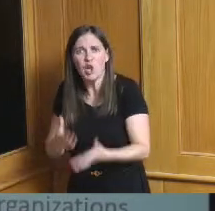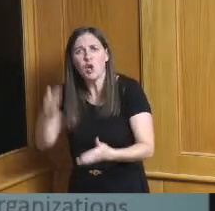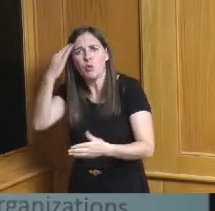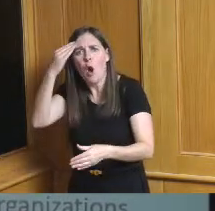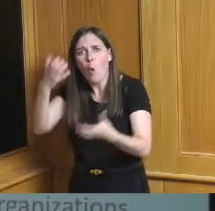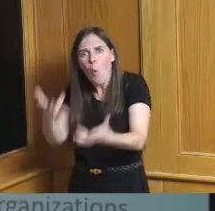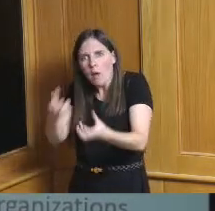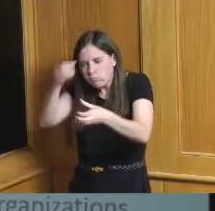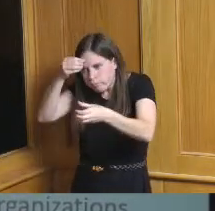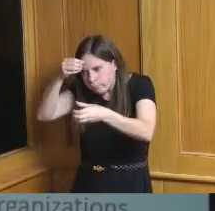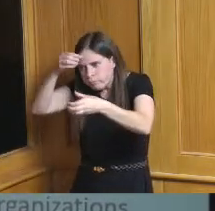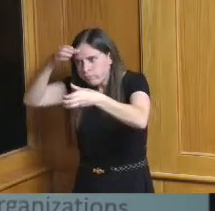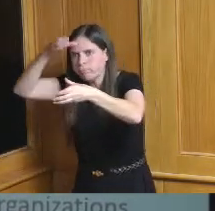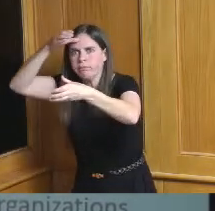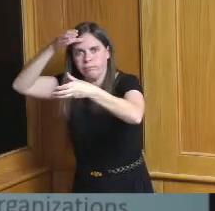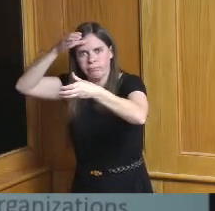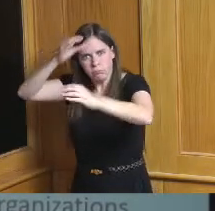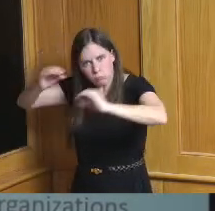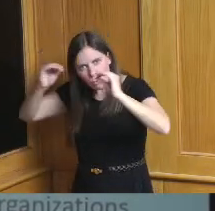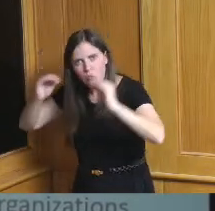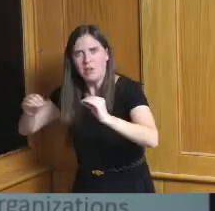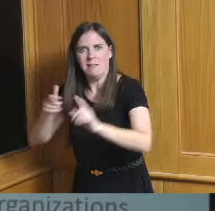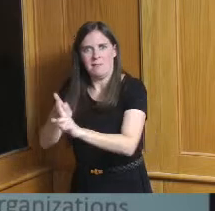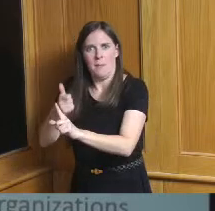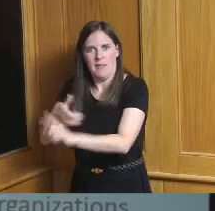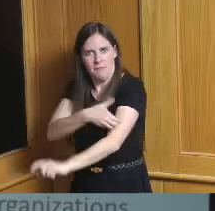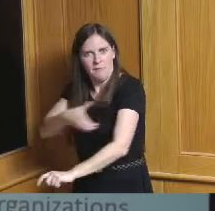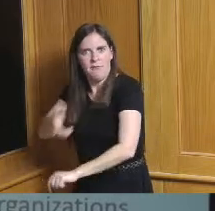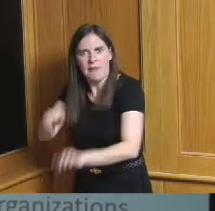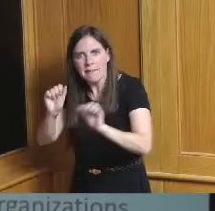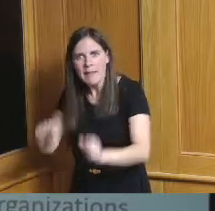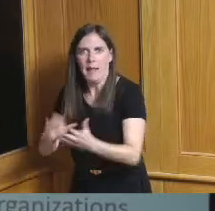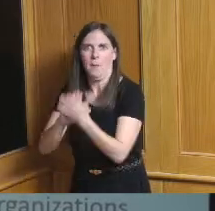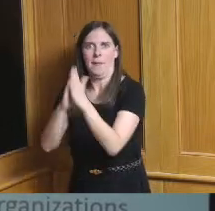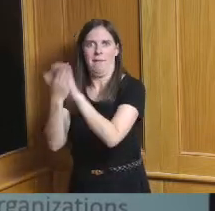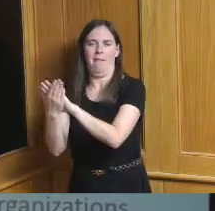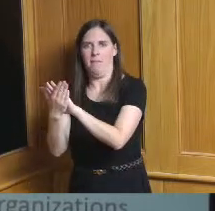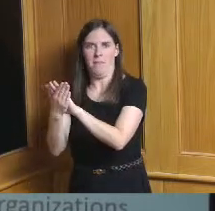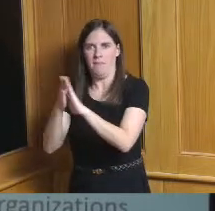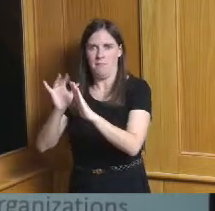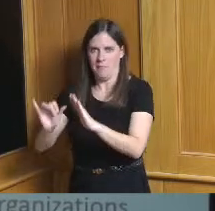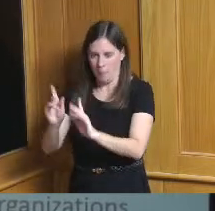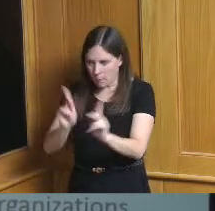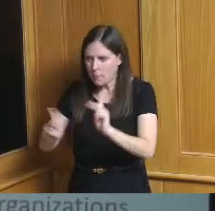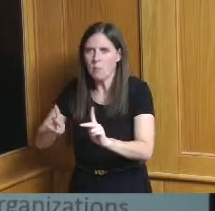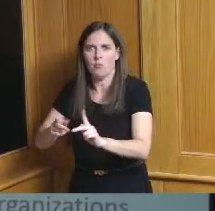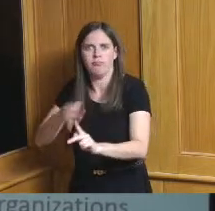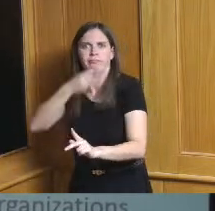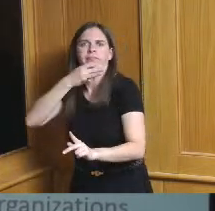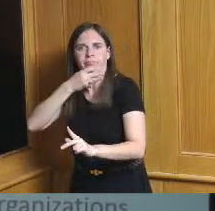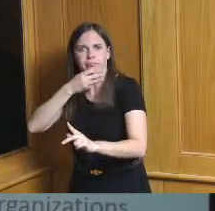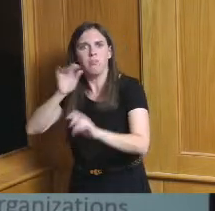our own residents so they become the talent that supplies the economic engine of the region